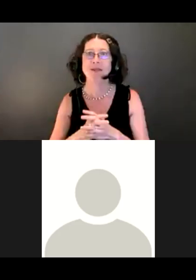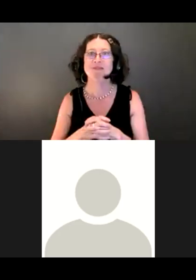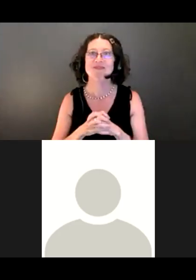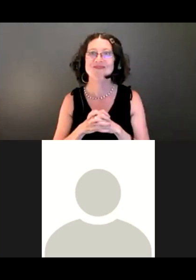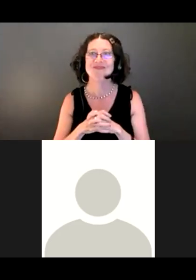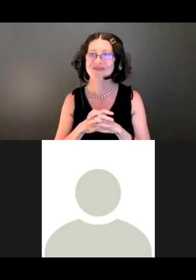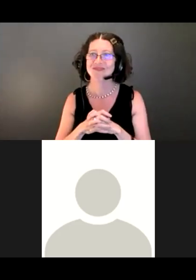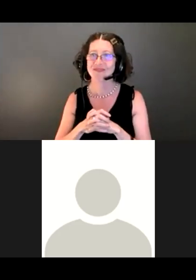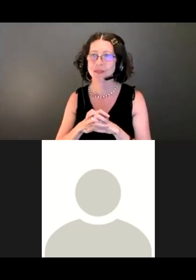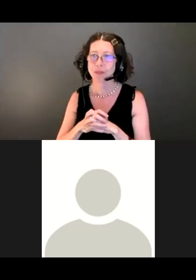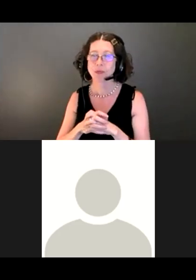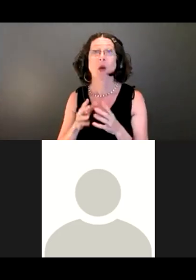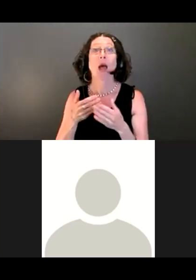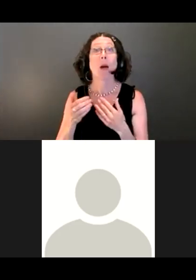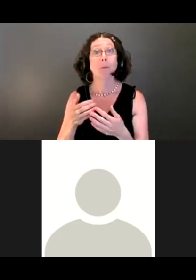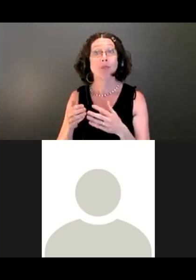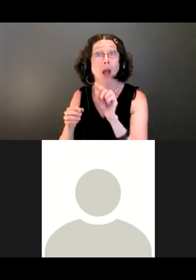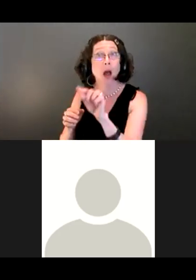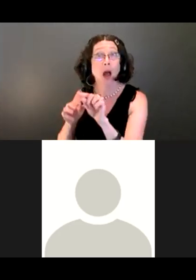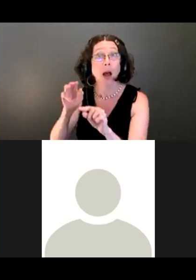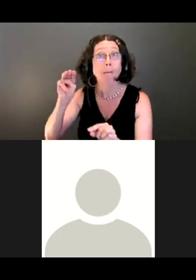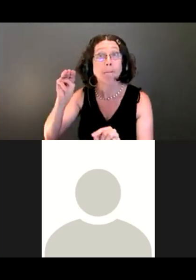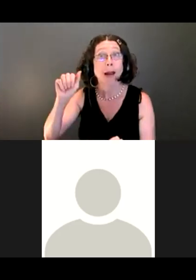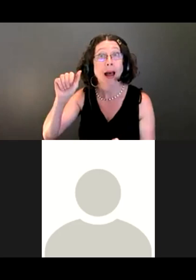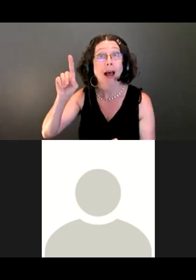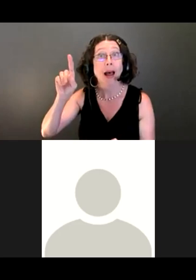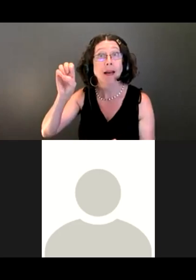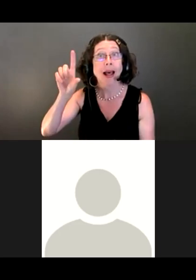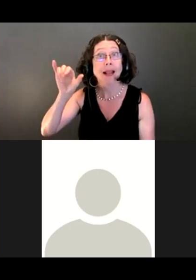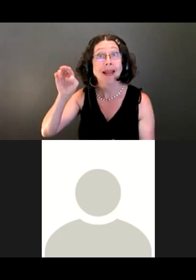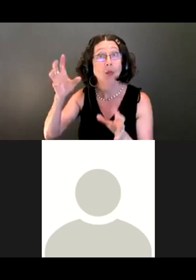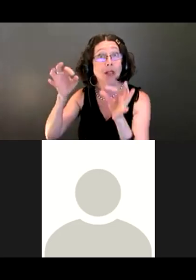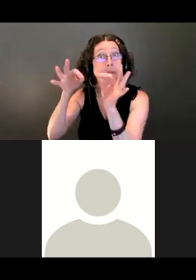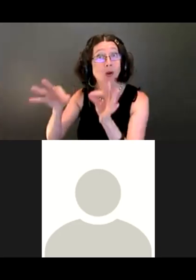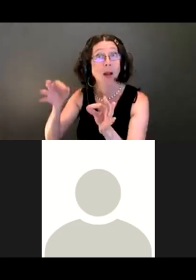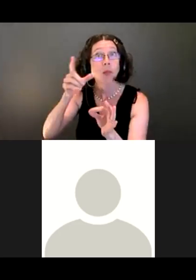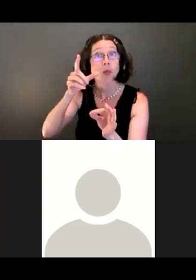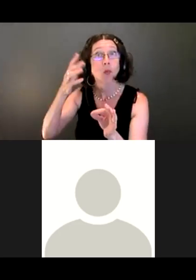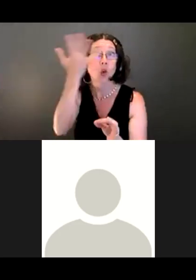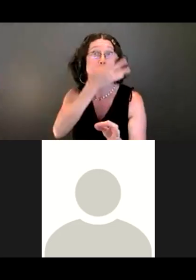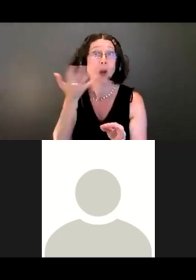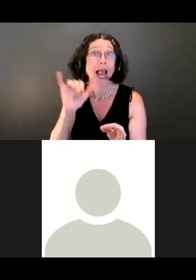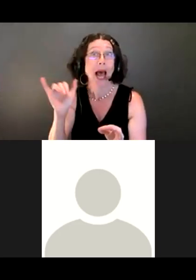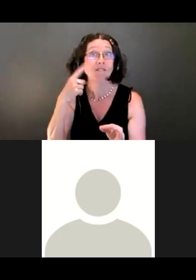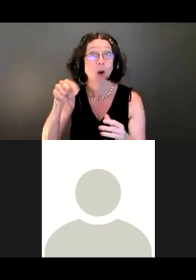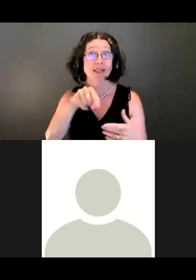So Madeleine, do you want to go ahead and describe you as they see you in video? Sure.